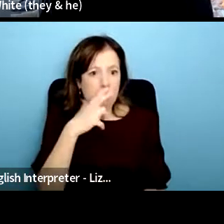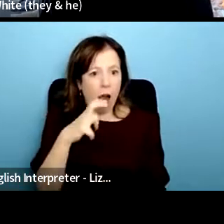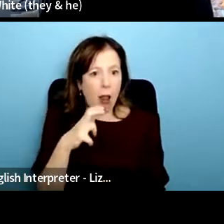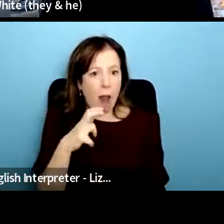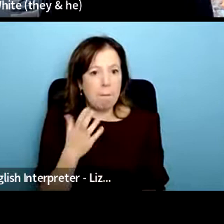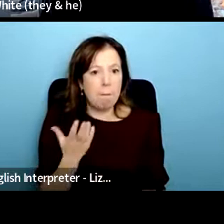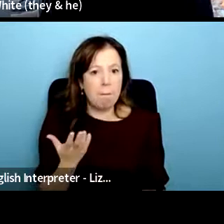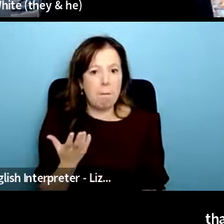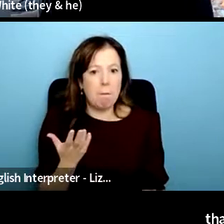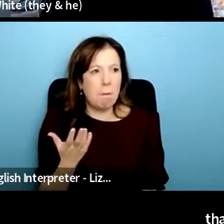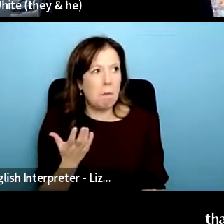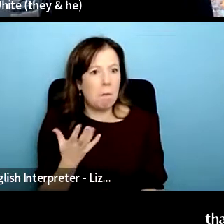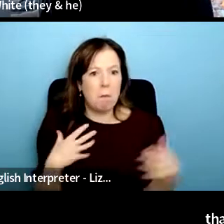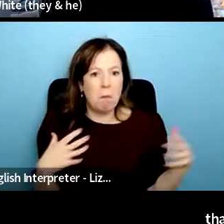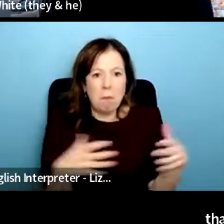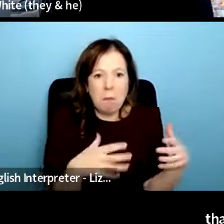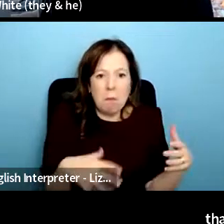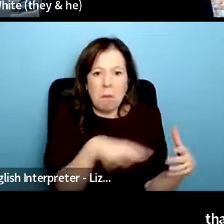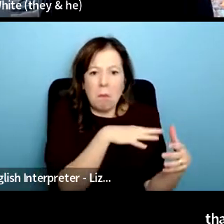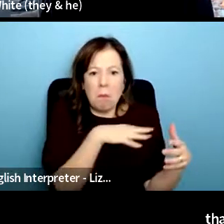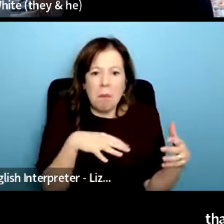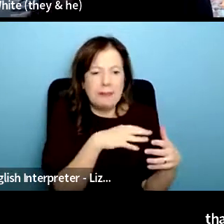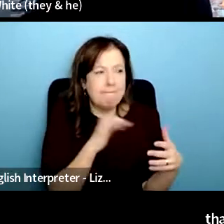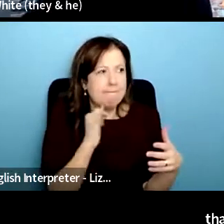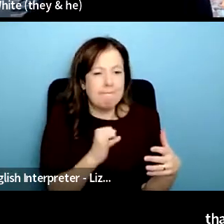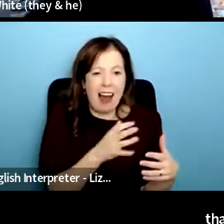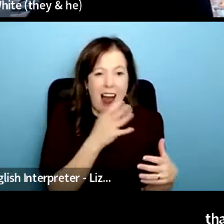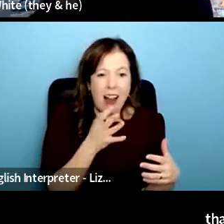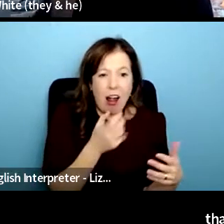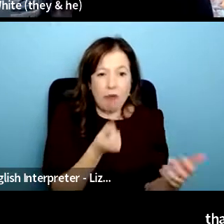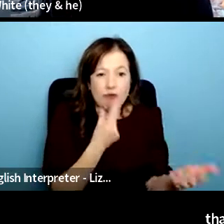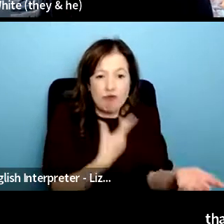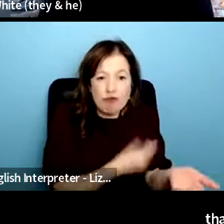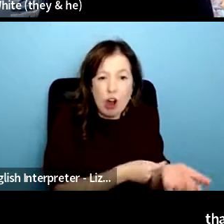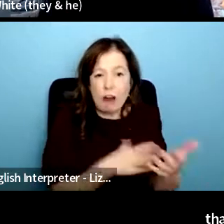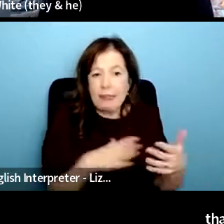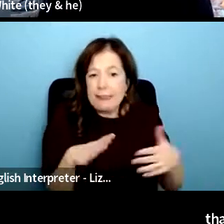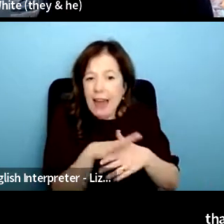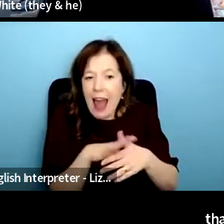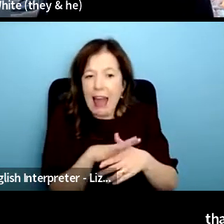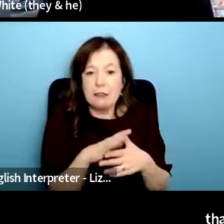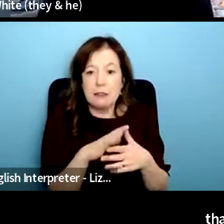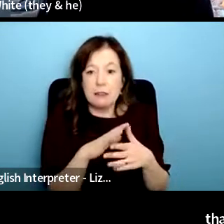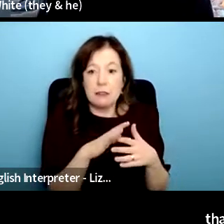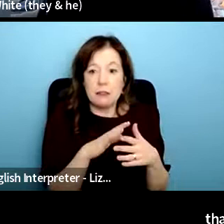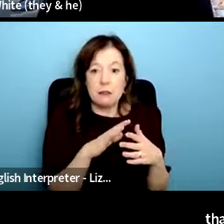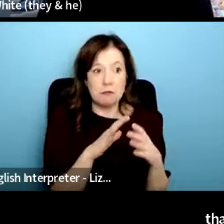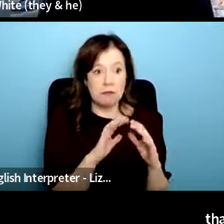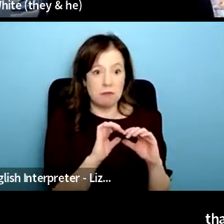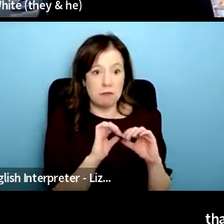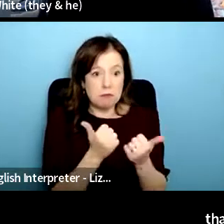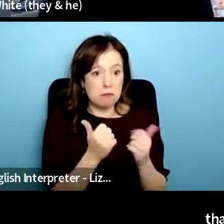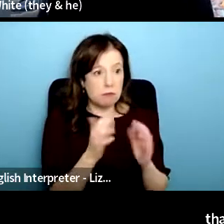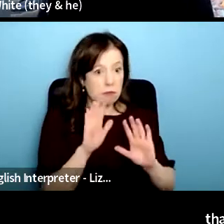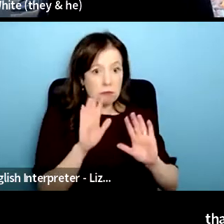which is surrounded by alcohol drugs sex which can be great and empowering no judgement but also